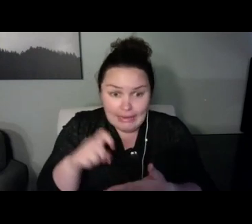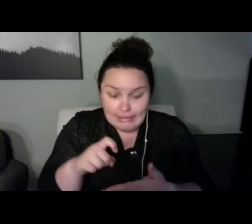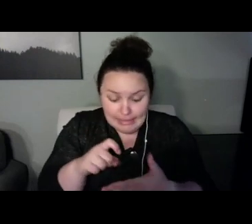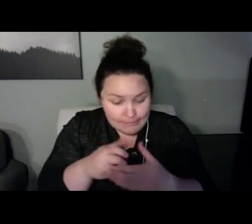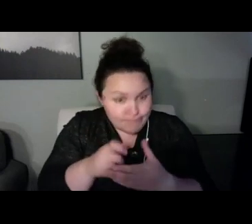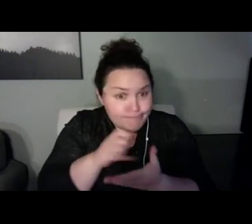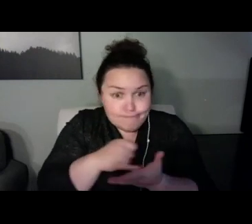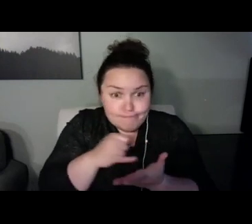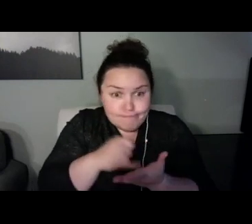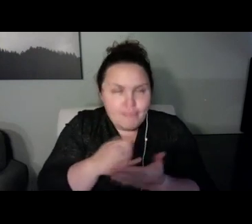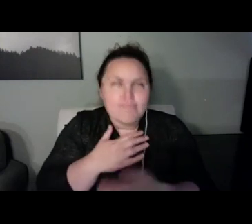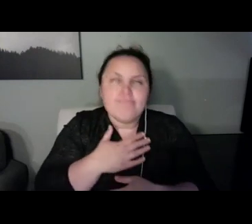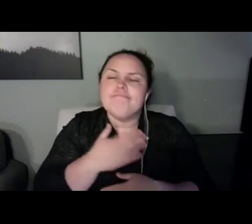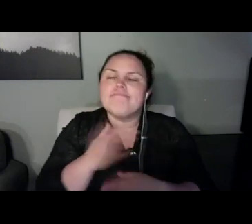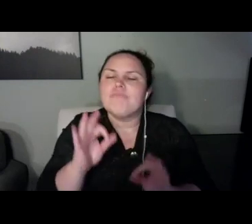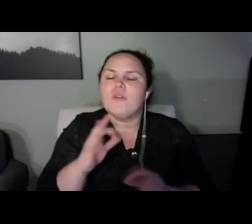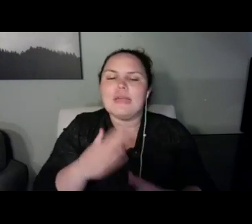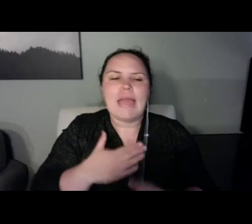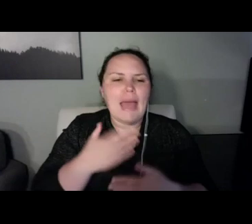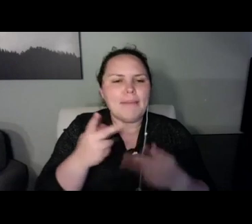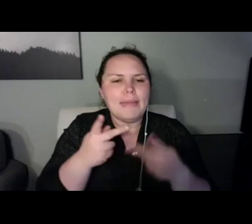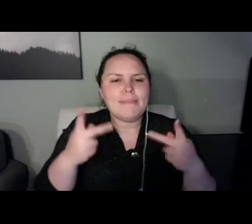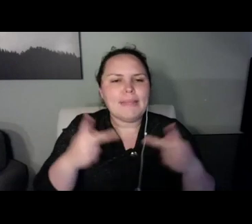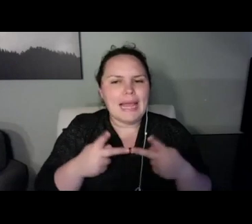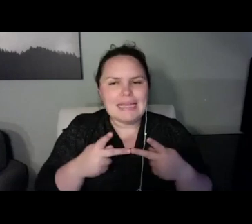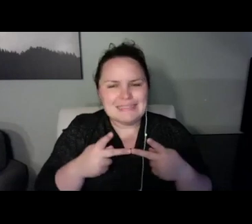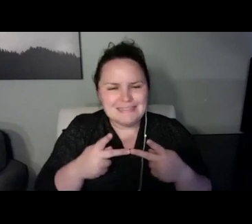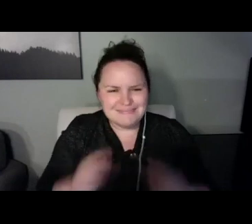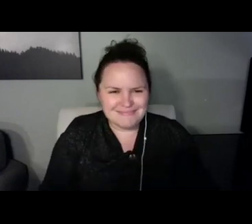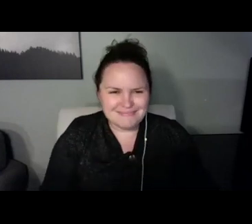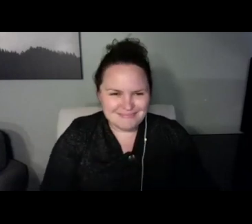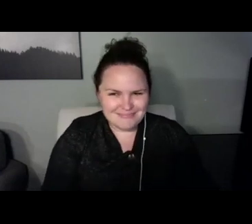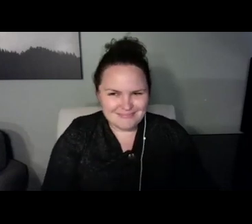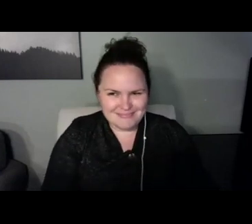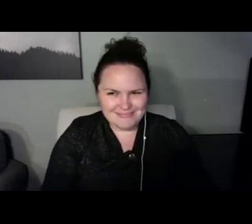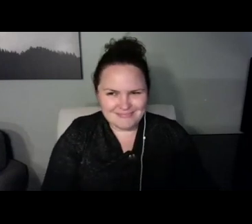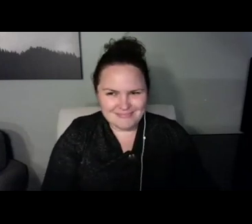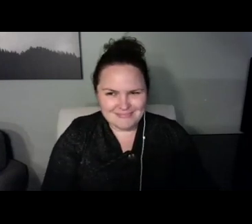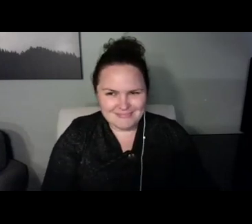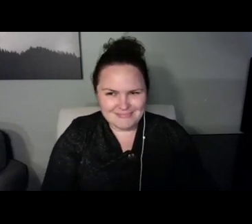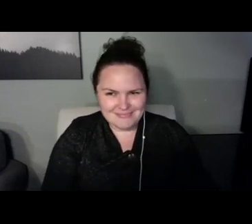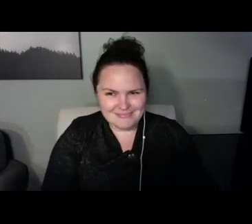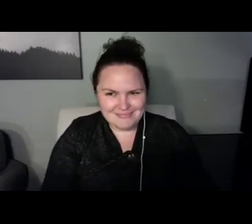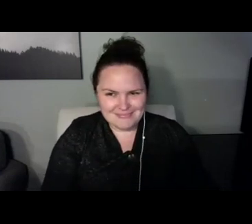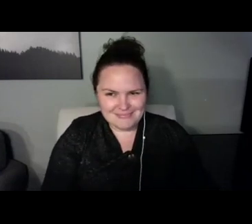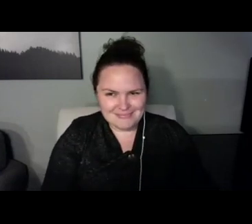That's really good. Really cool story. Anything else? Any other questions?